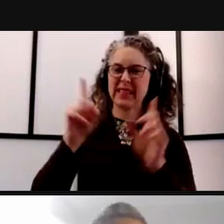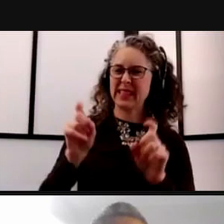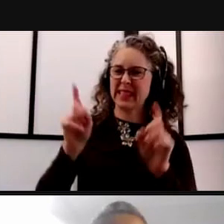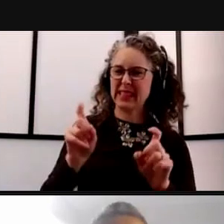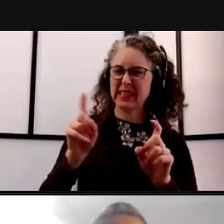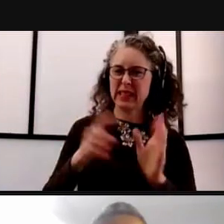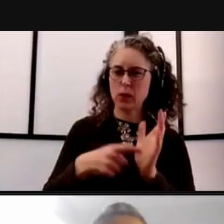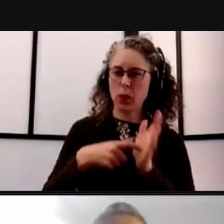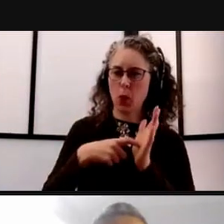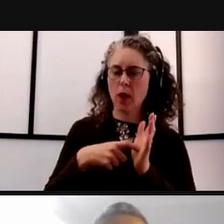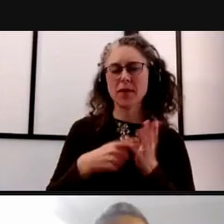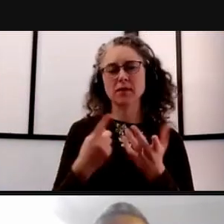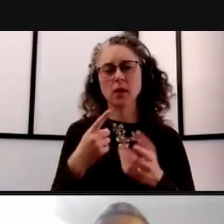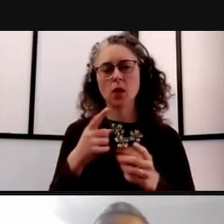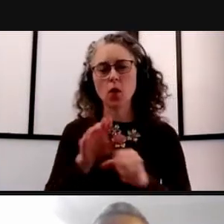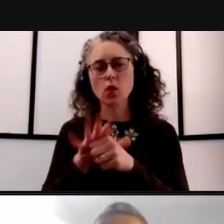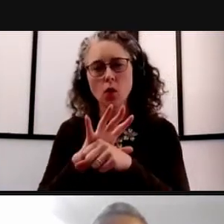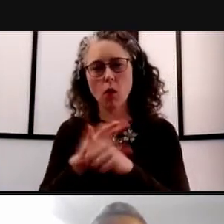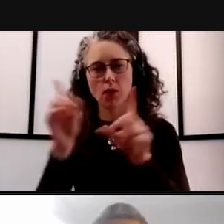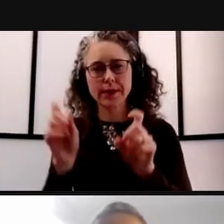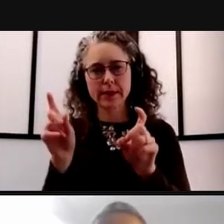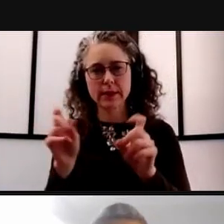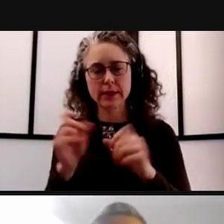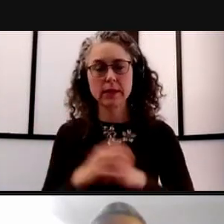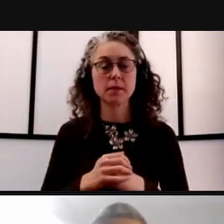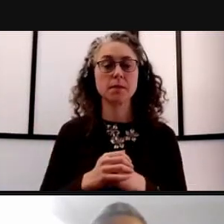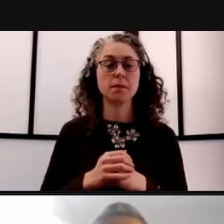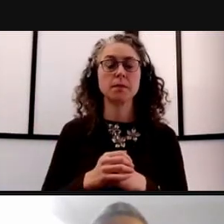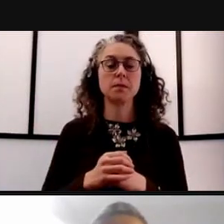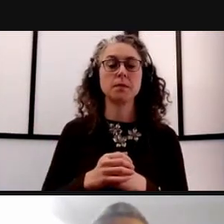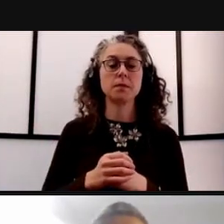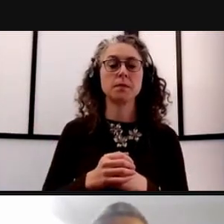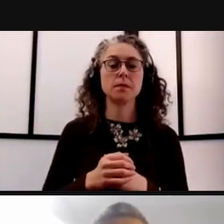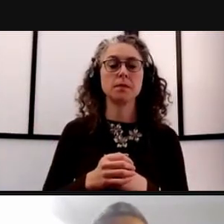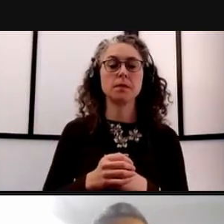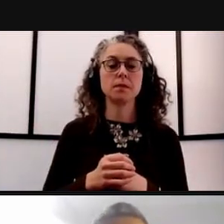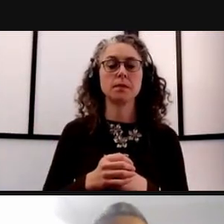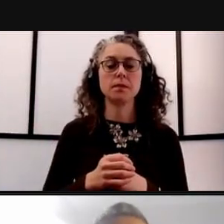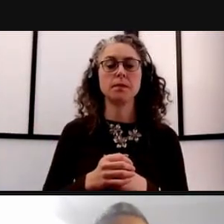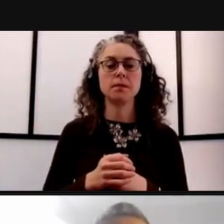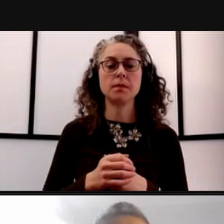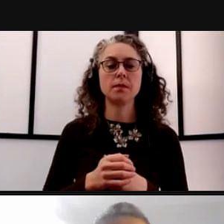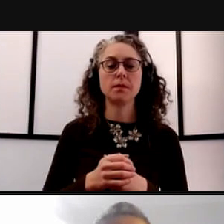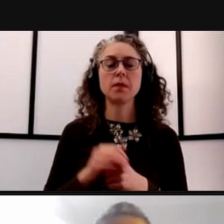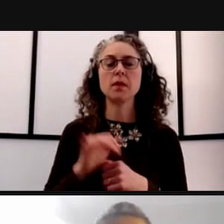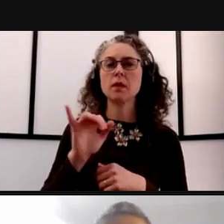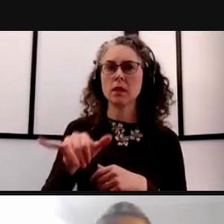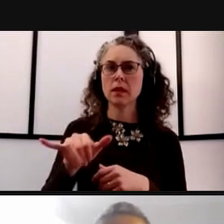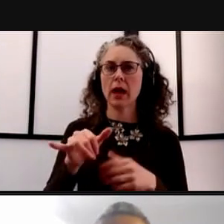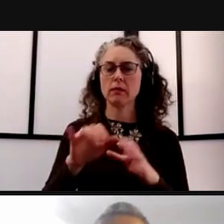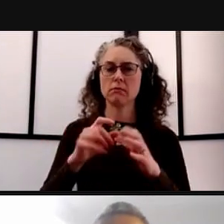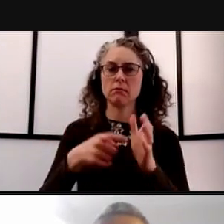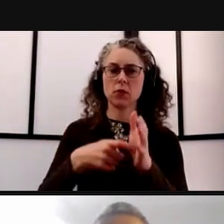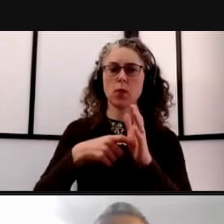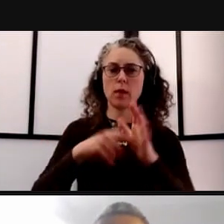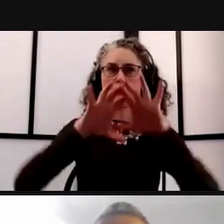And I know this has come up in as the umbrella has grown. If you wanna just chat about some of the things